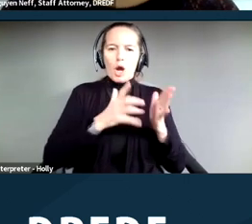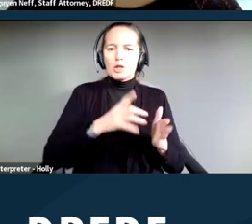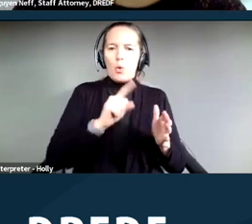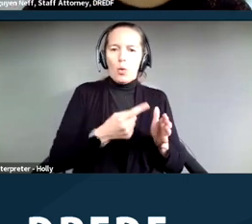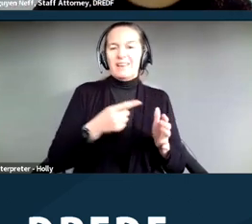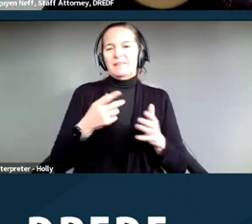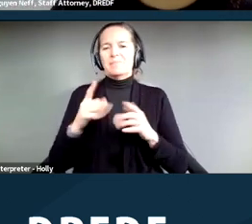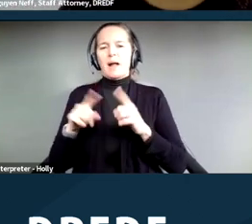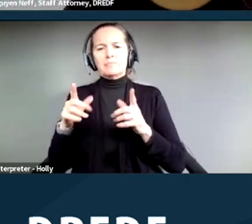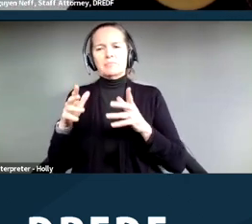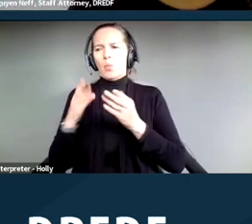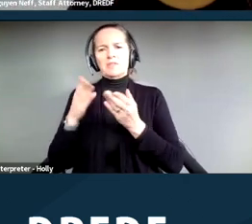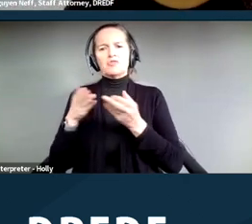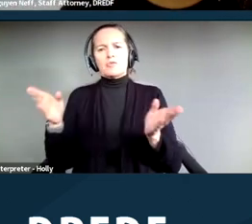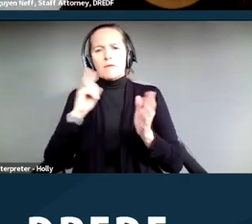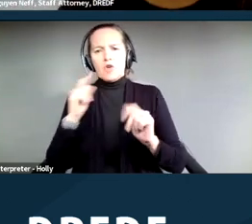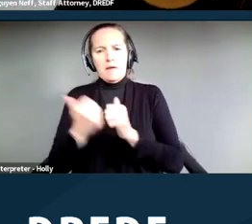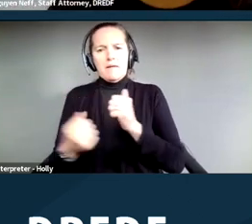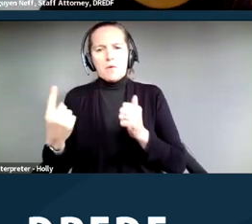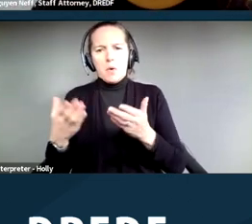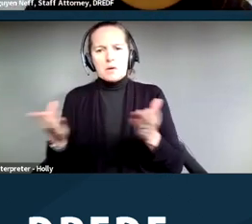So we're going to go through a little bit about what is the ADA,